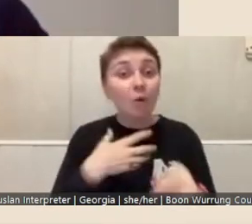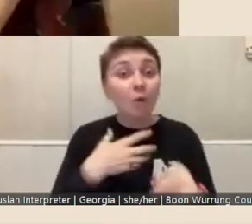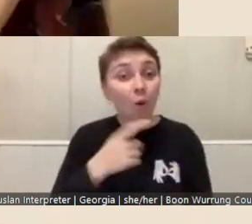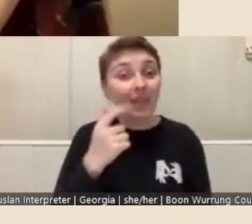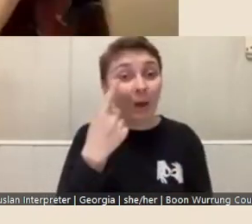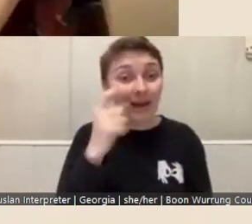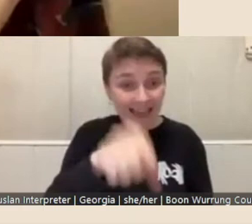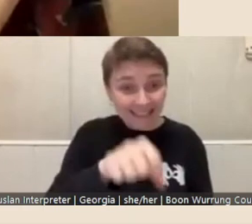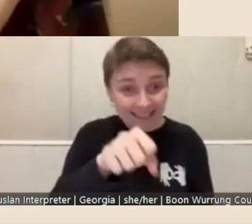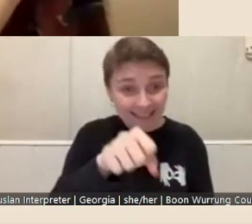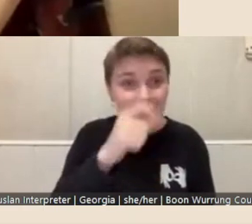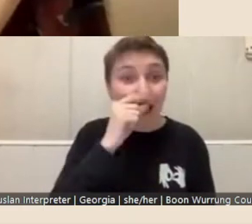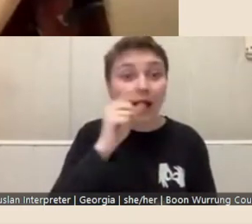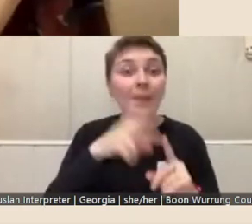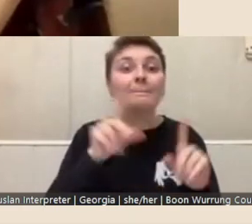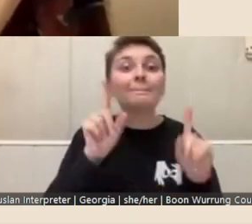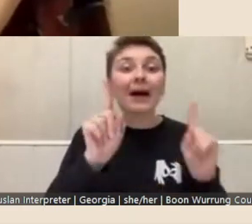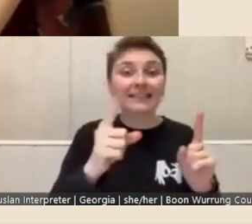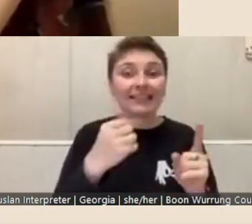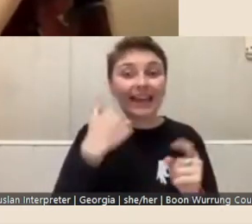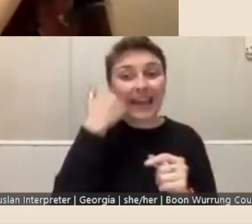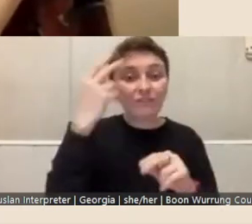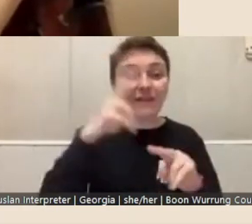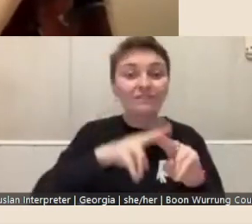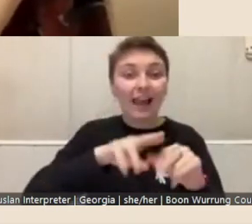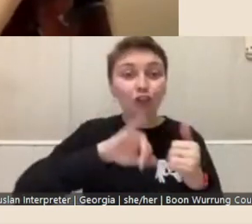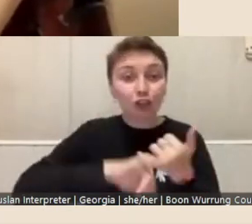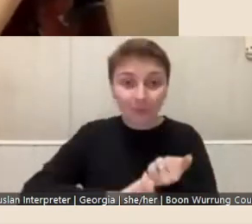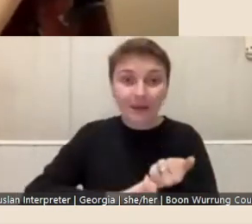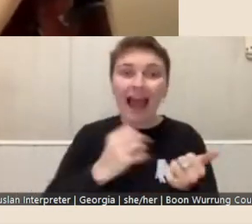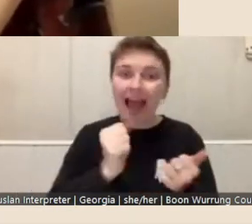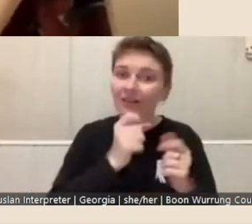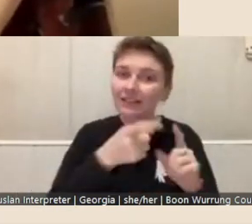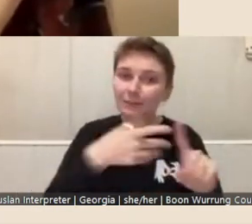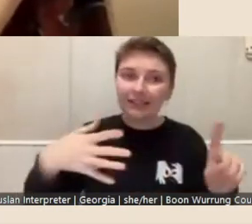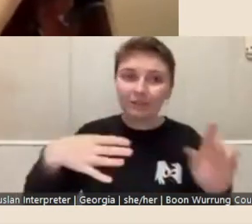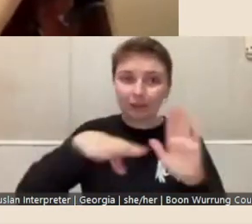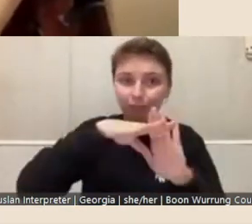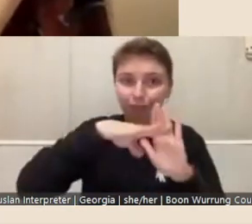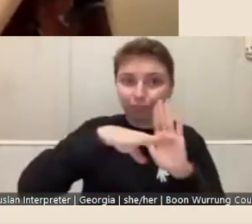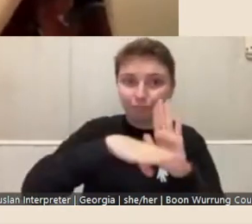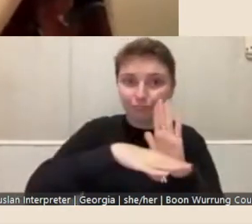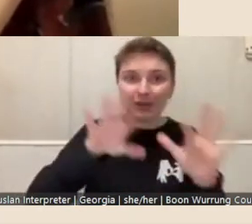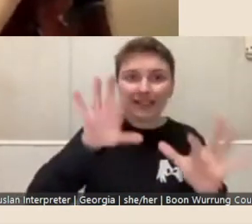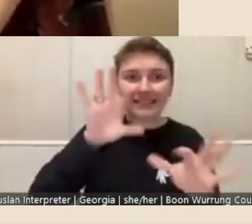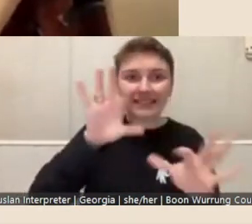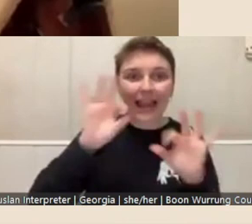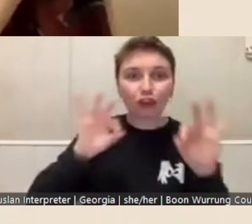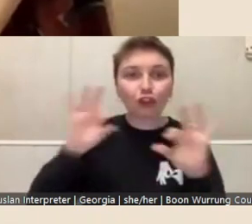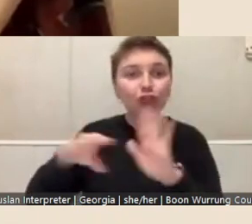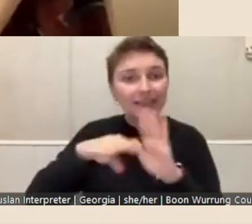but each fellowship does have specific selection criteria and many of the fellowships do ask